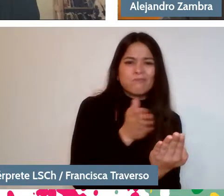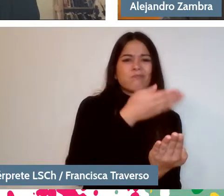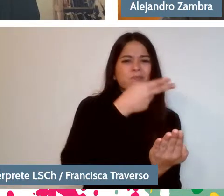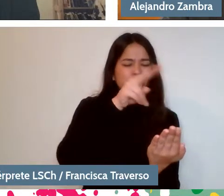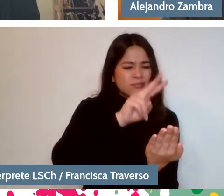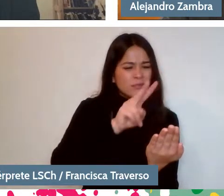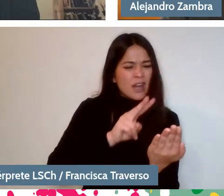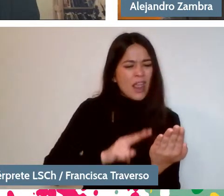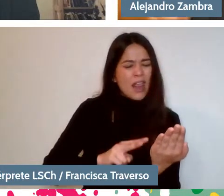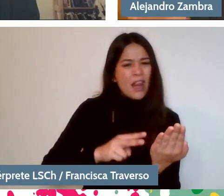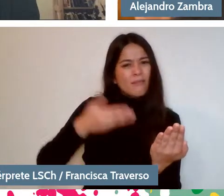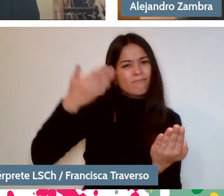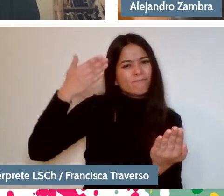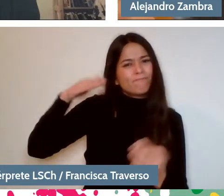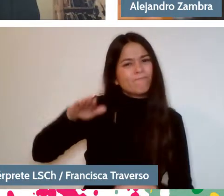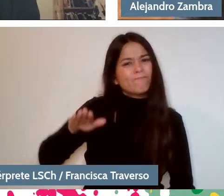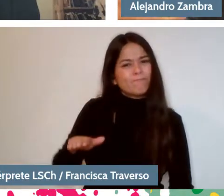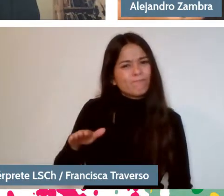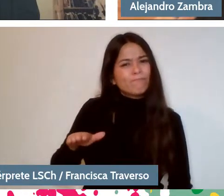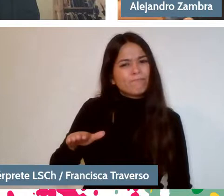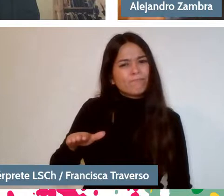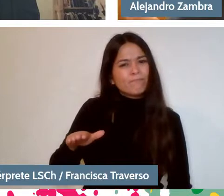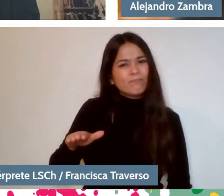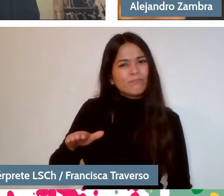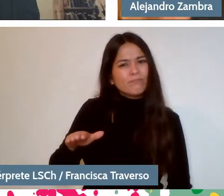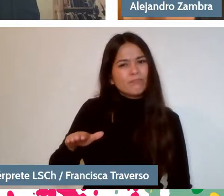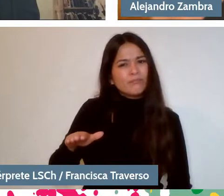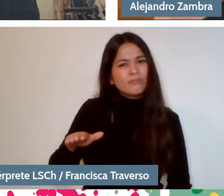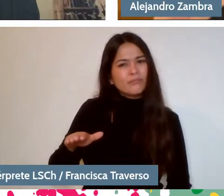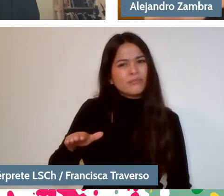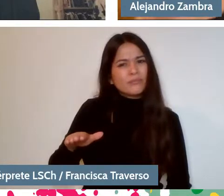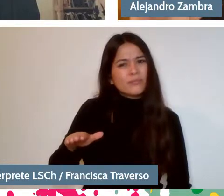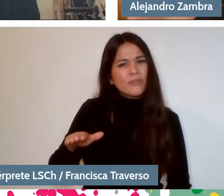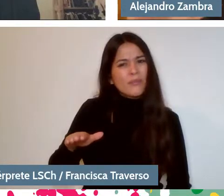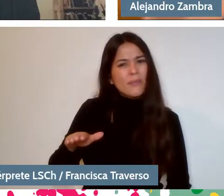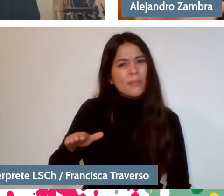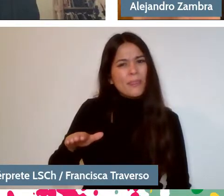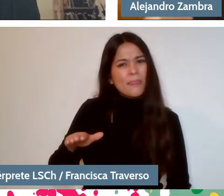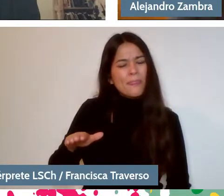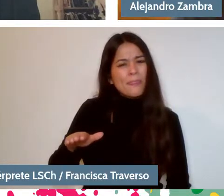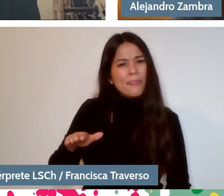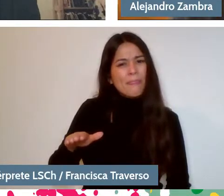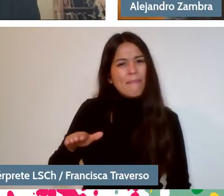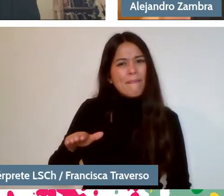literature. It was rather those small text selections,